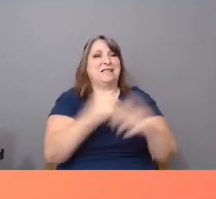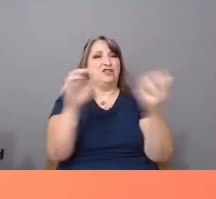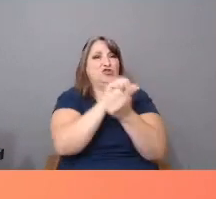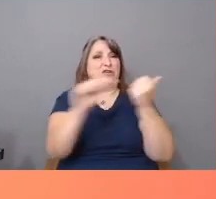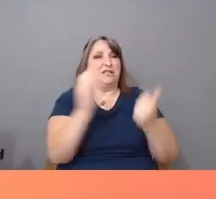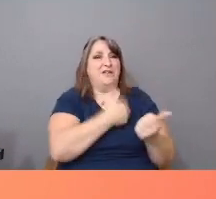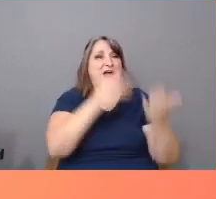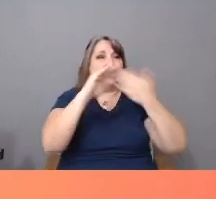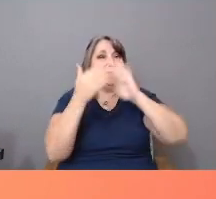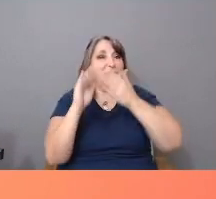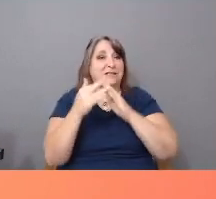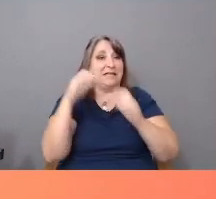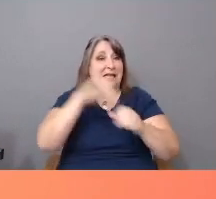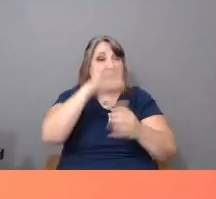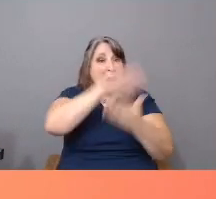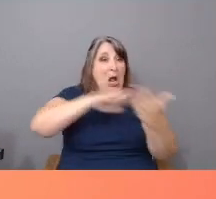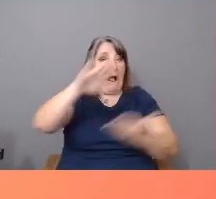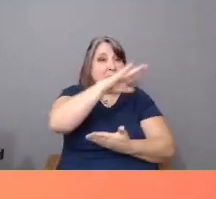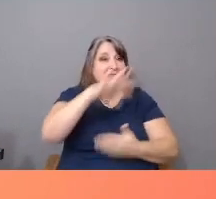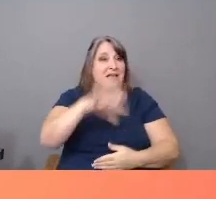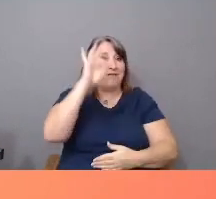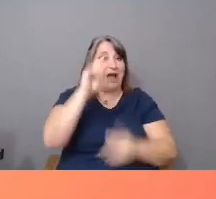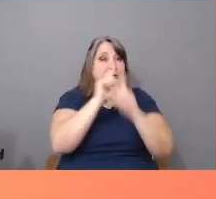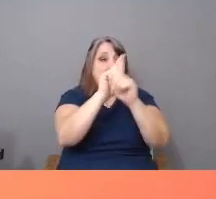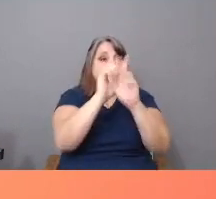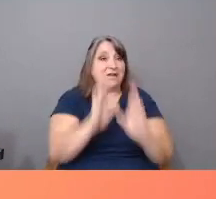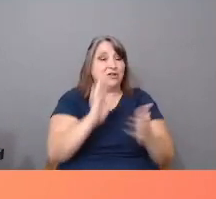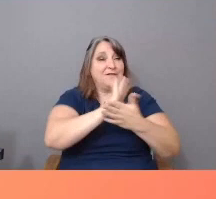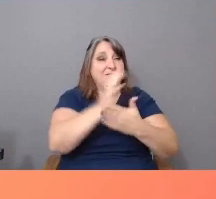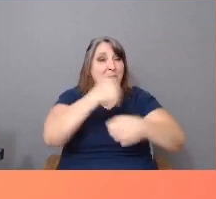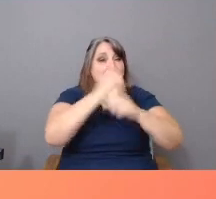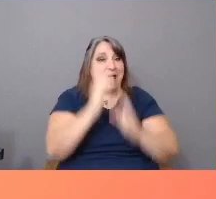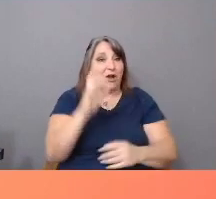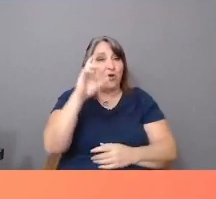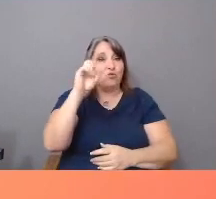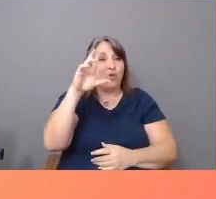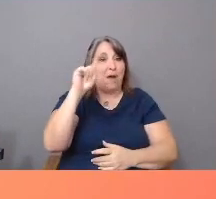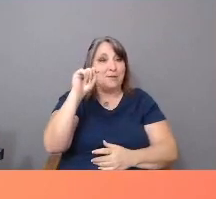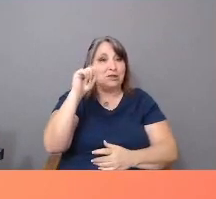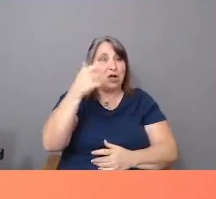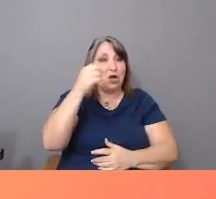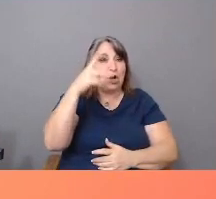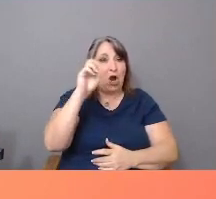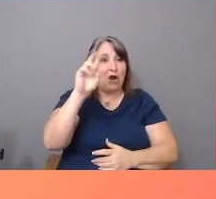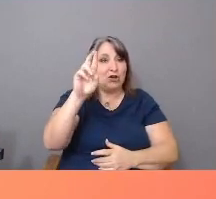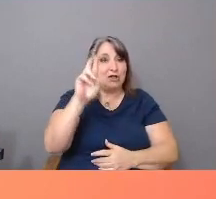In college, I found a mentor in filmmaker and professor Robert Gardner, whose masterpiece, "Forest of Bliss,"